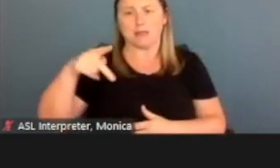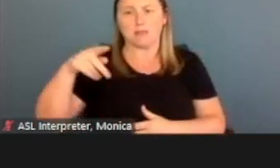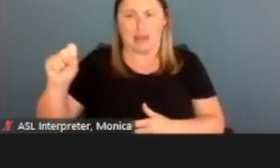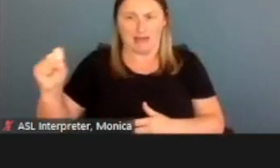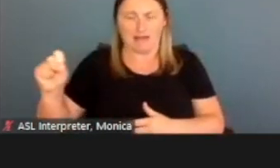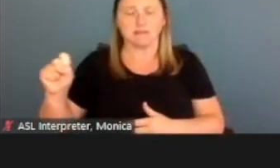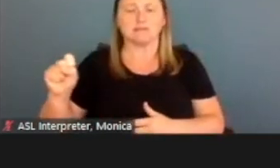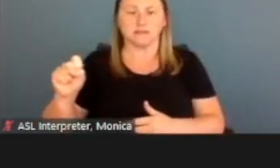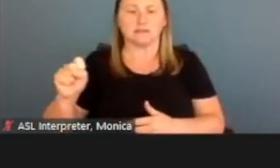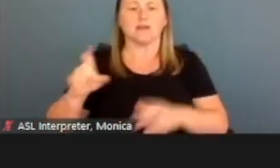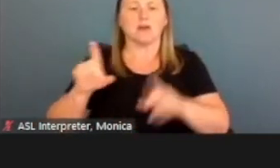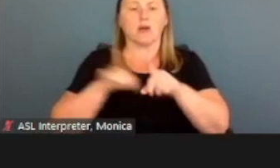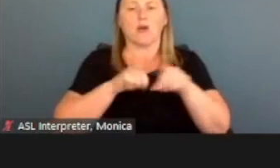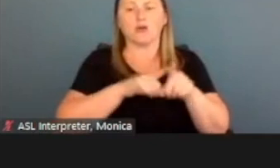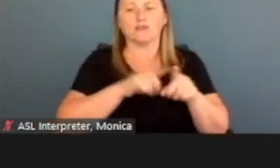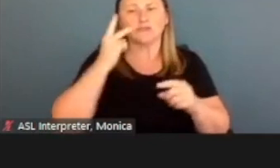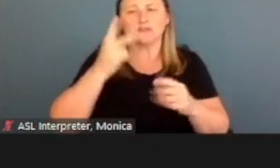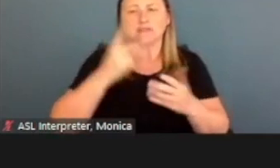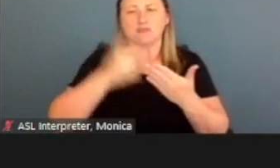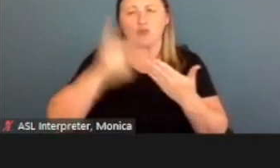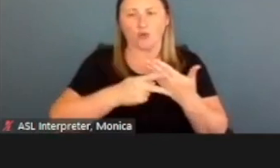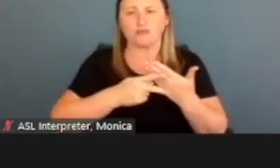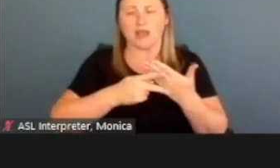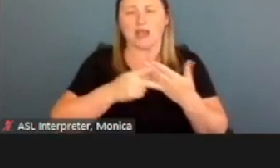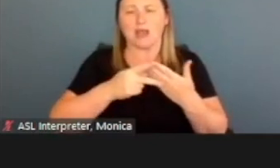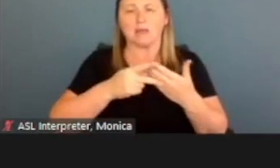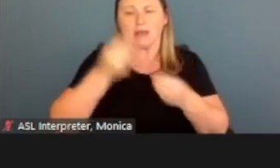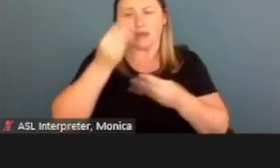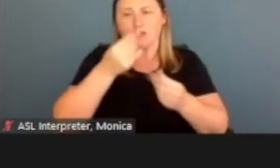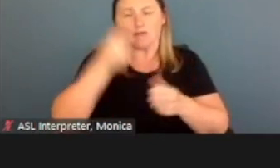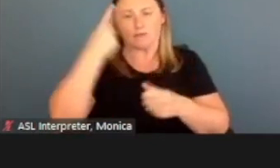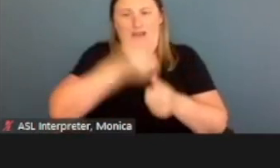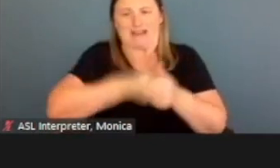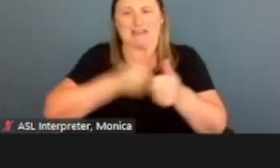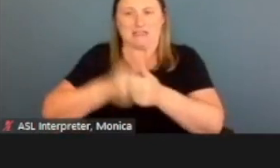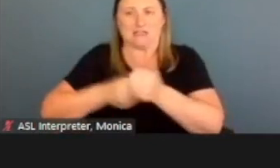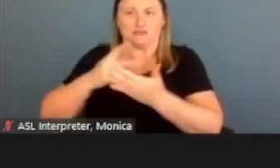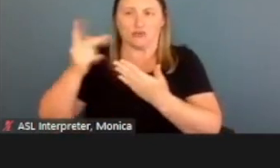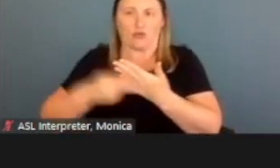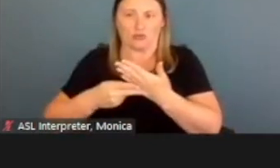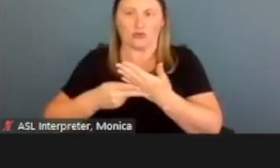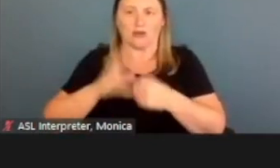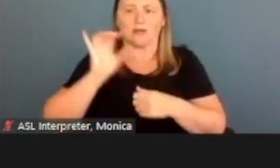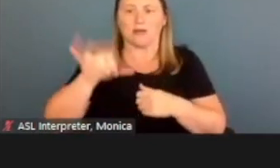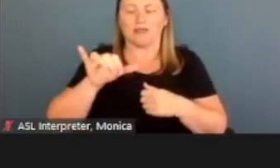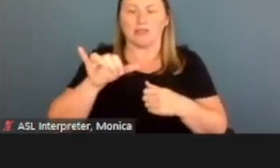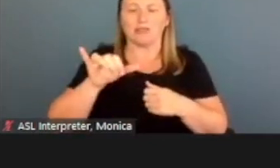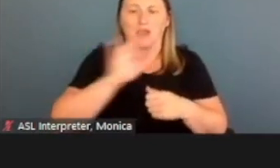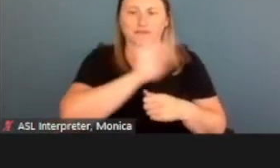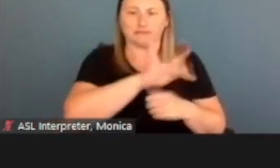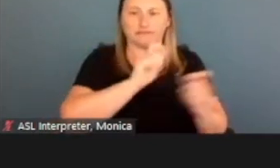As well as program information for each of those programs listed that actually takes the user outside of ePASS